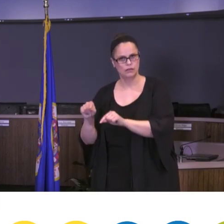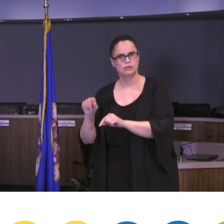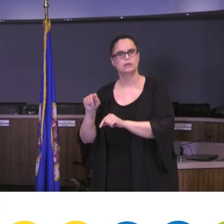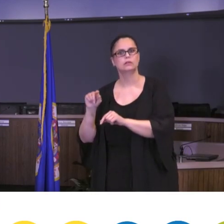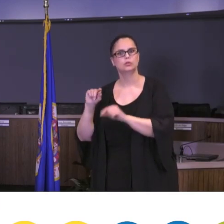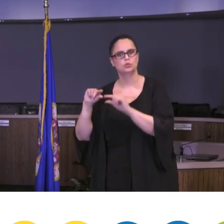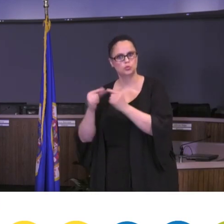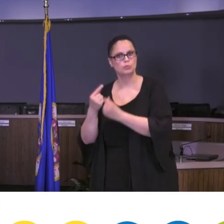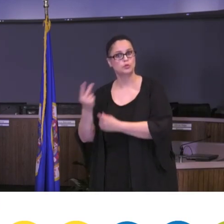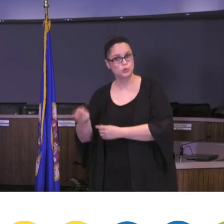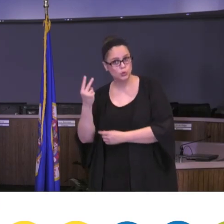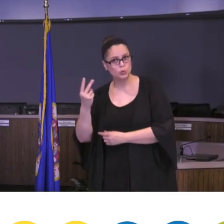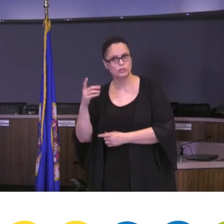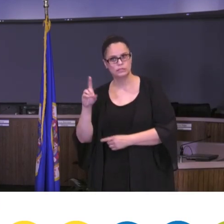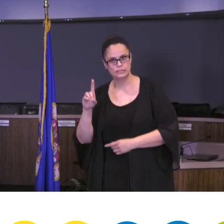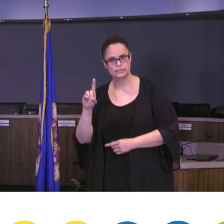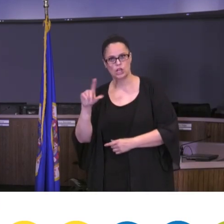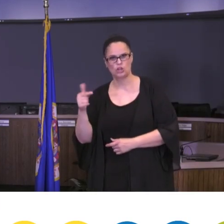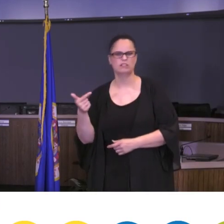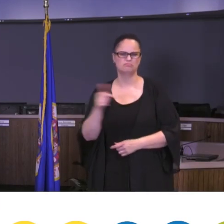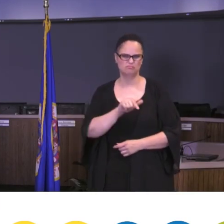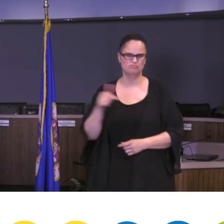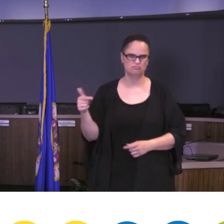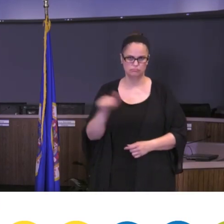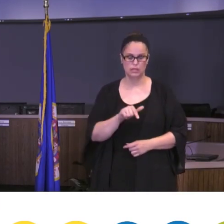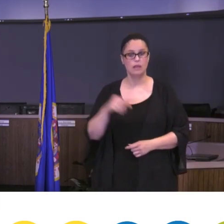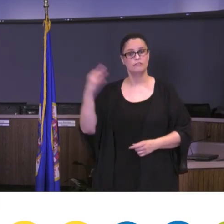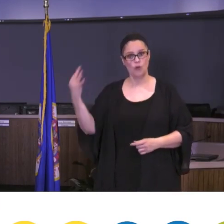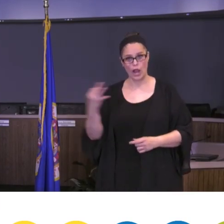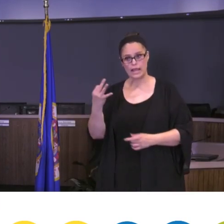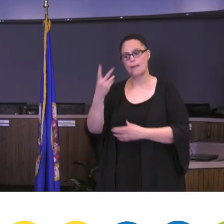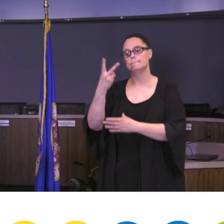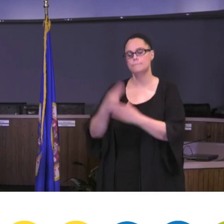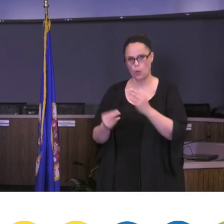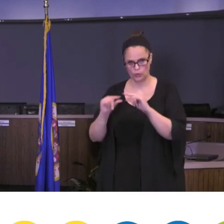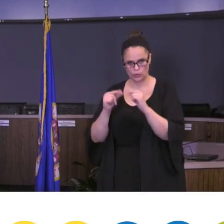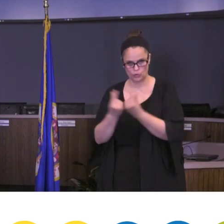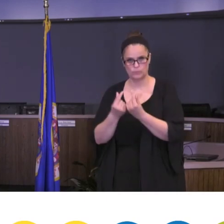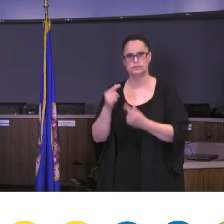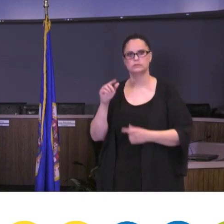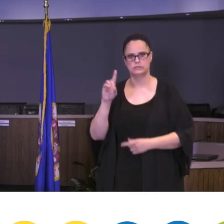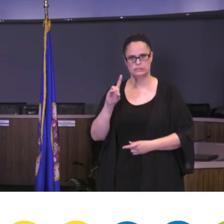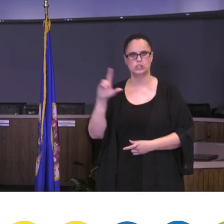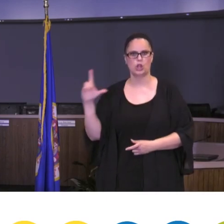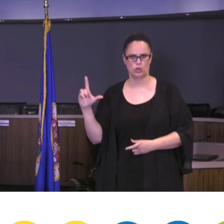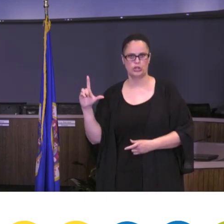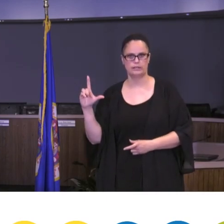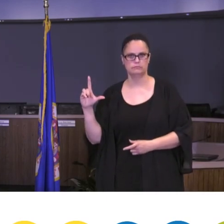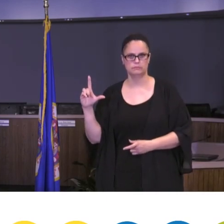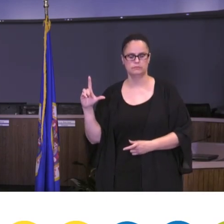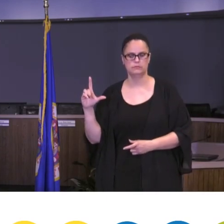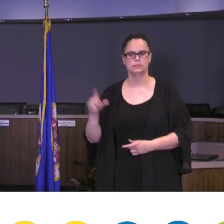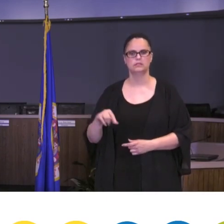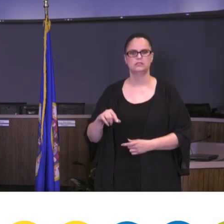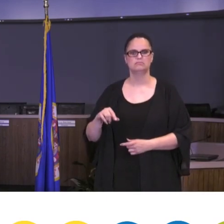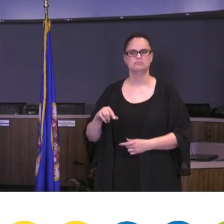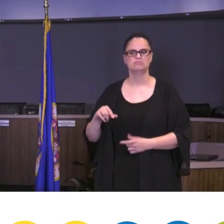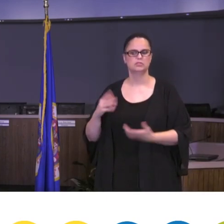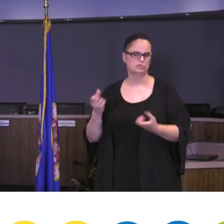On Friday, both groups would be distance learning. So there would be time for teachers to support students, to